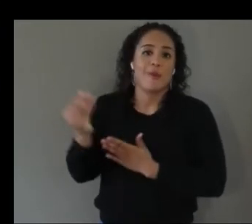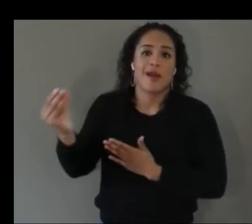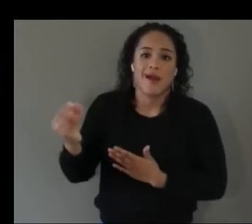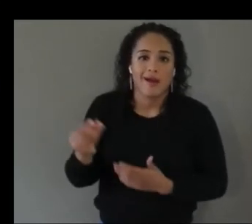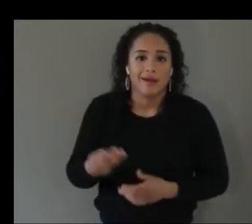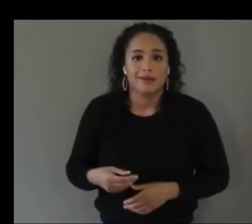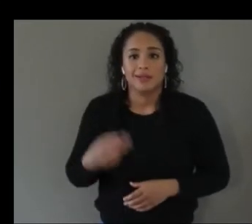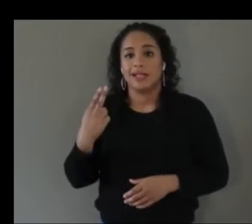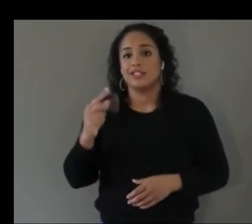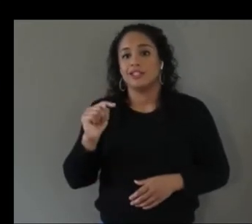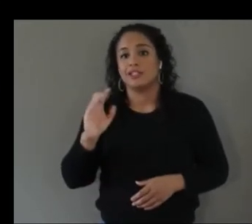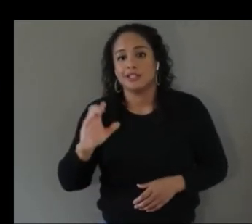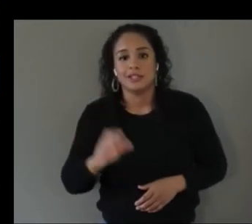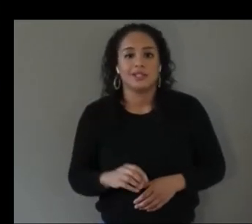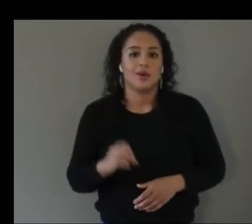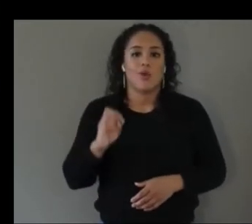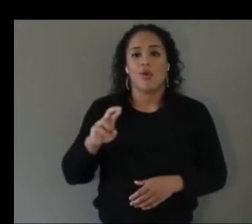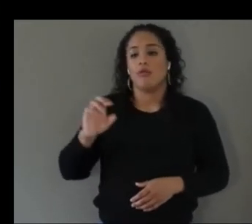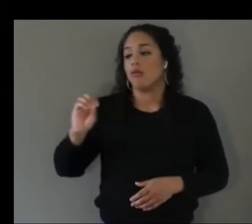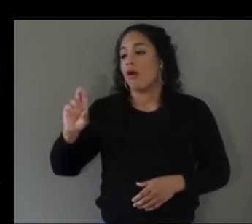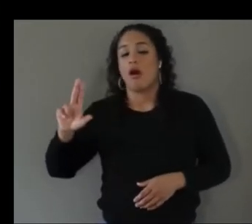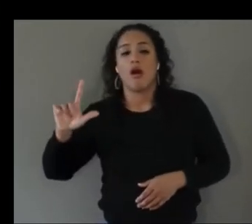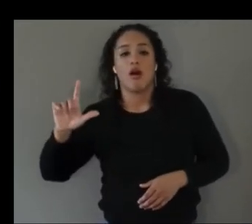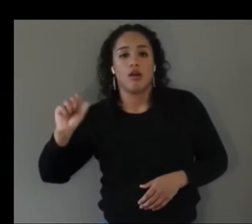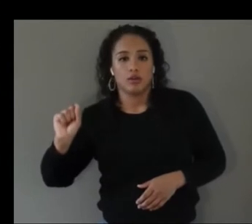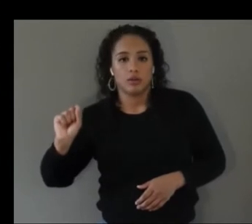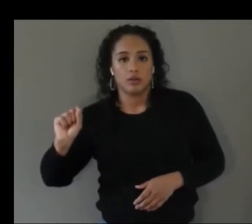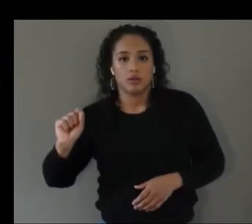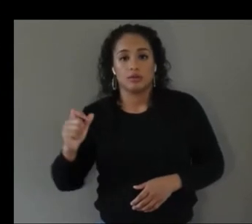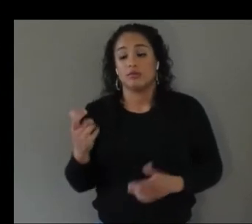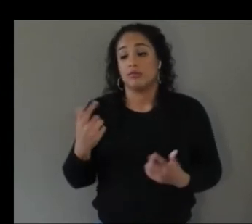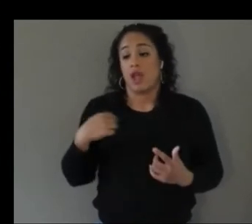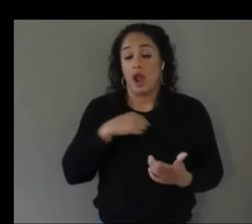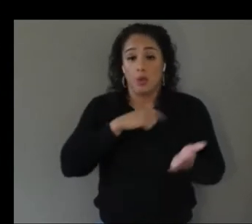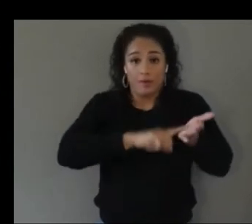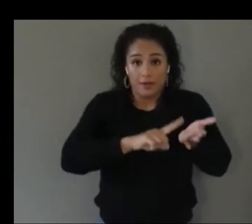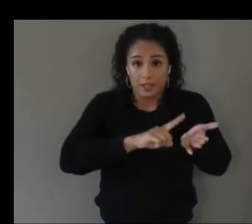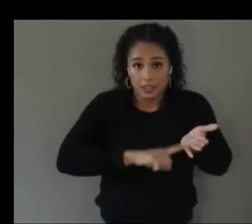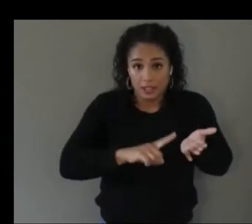i think you know although our investigations so far have focused primarily on virtual reality we